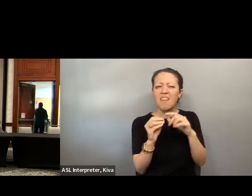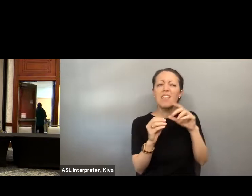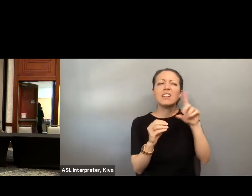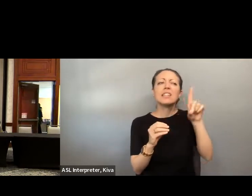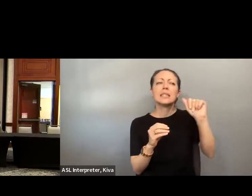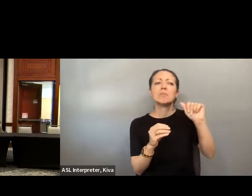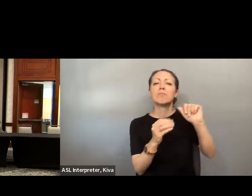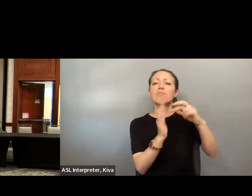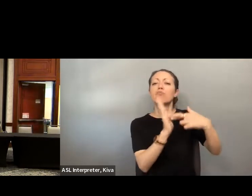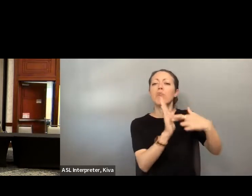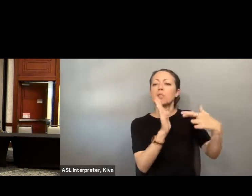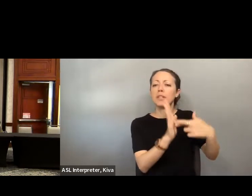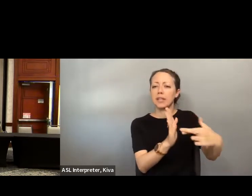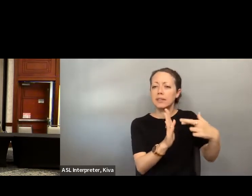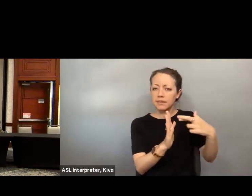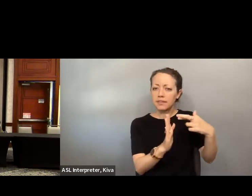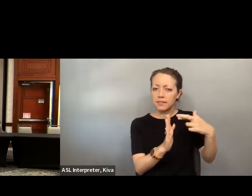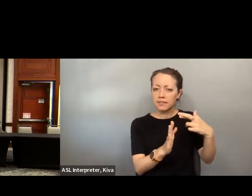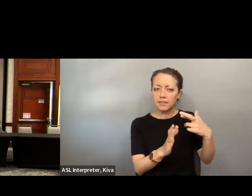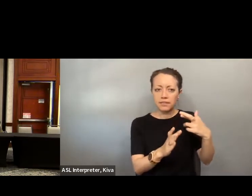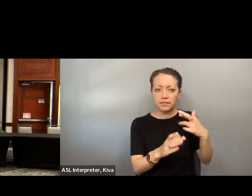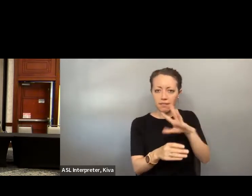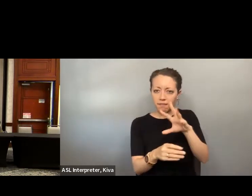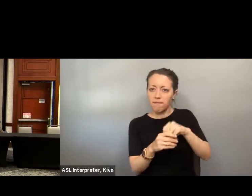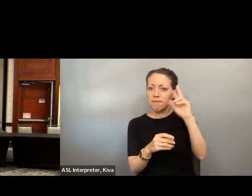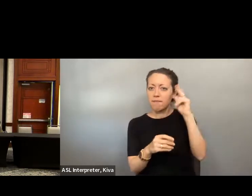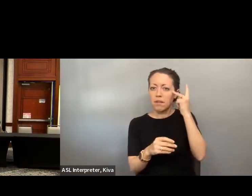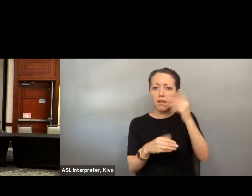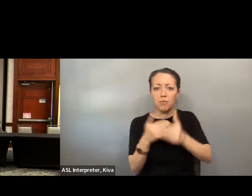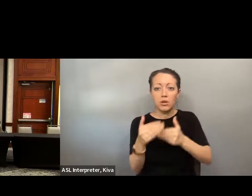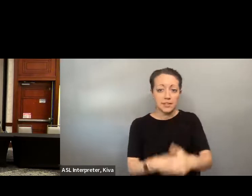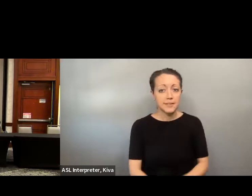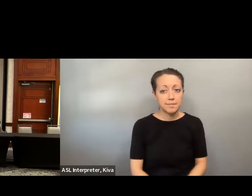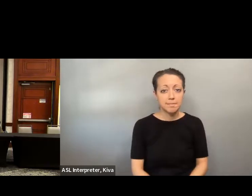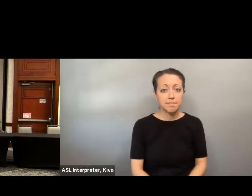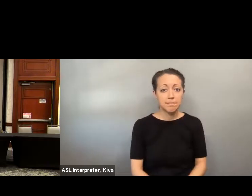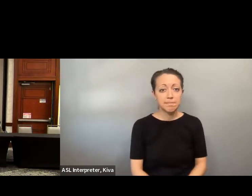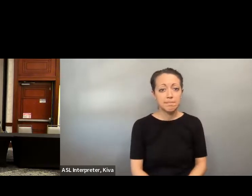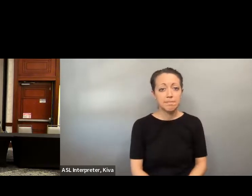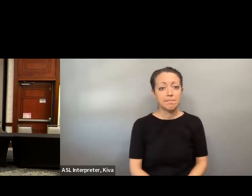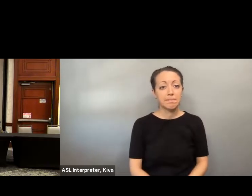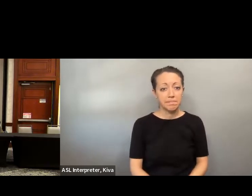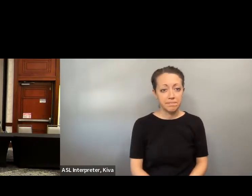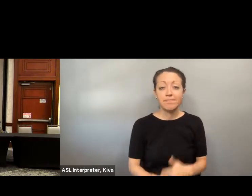disabilities by coming together for a conversation on the importance this section is about elected officials, which is ladies as well as those who have run for office, or who are increasing the Visibility of kennedy's abilities by coming together, for a conversation on the importance of disability, representation